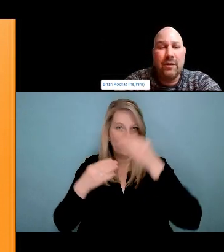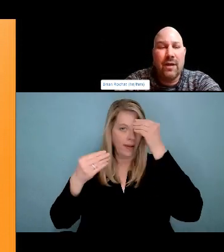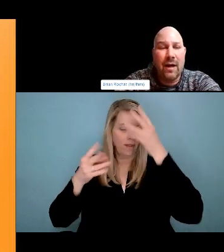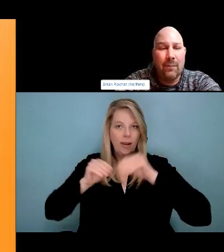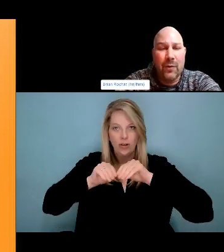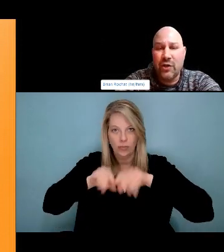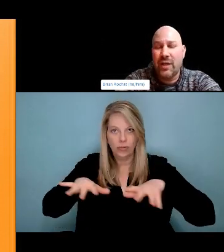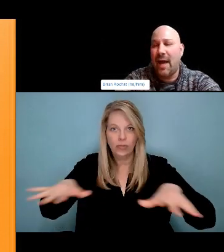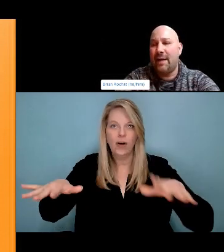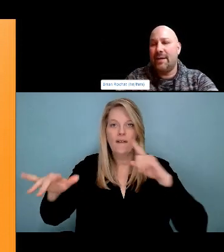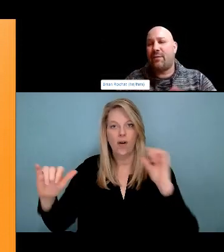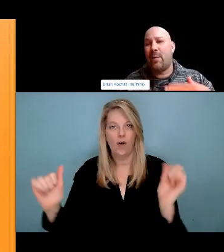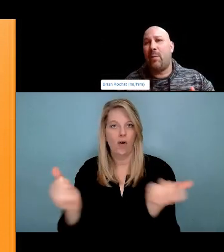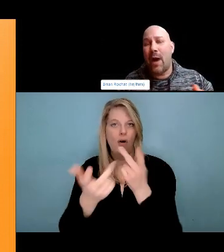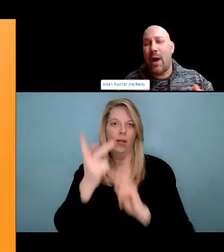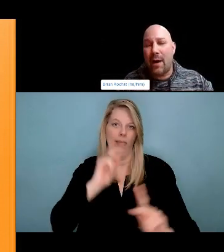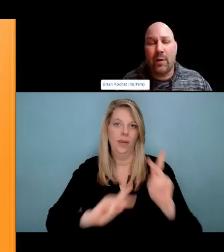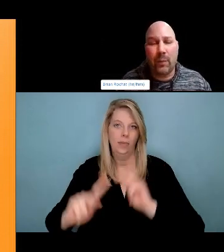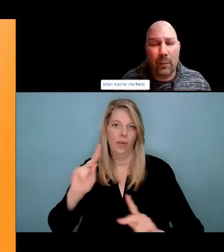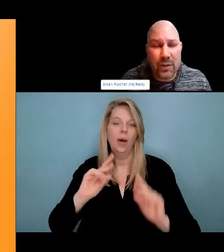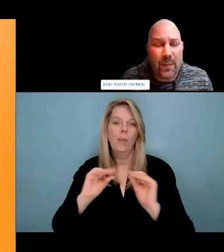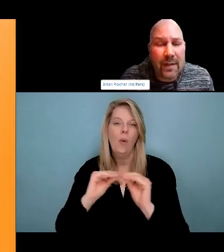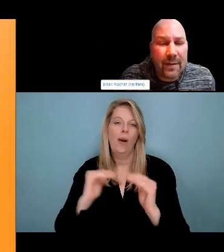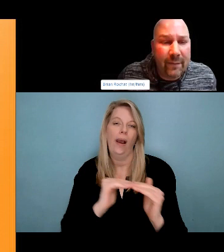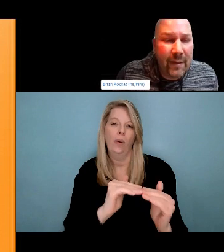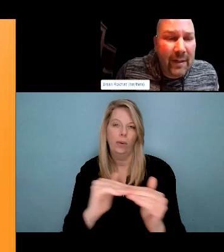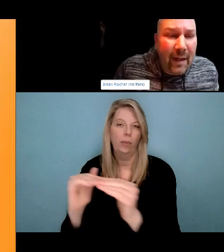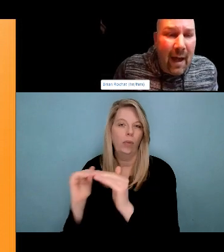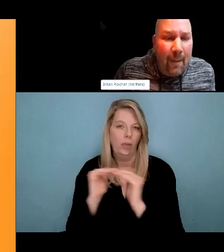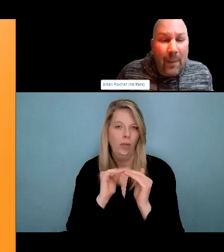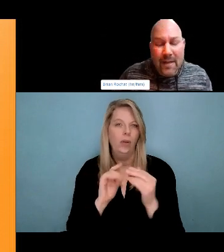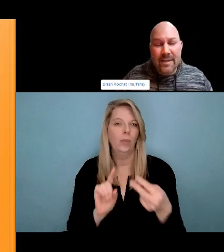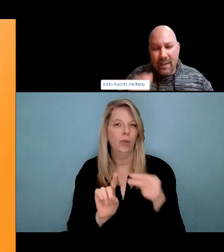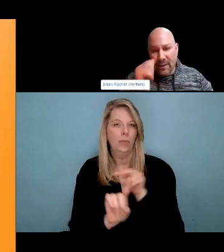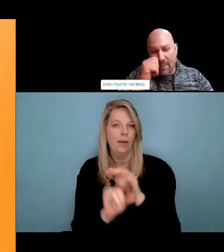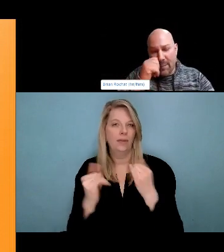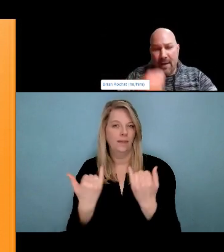just like most, indigenous science. And this is not too, dismiss the, HIV movement